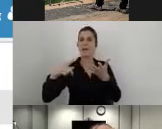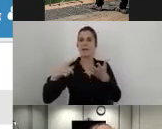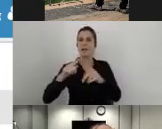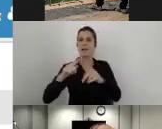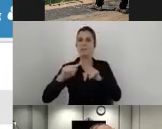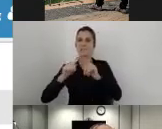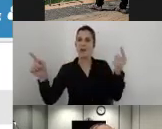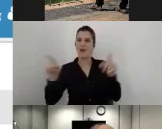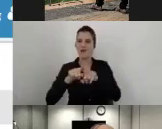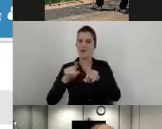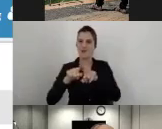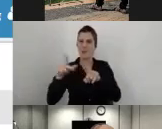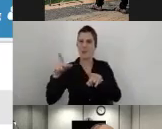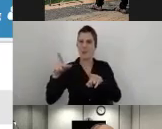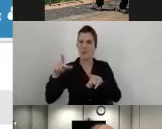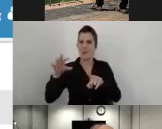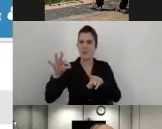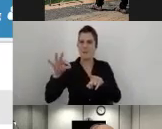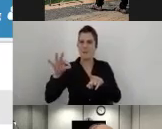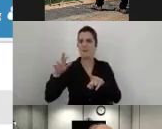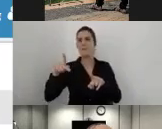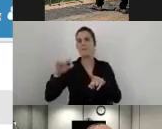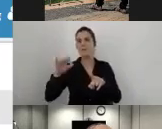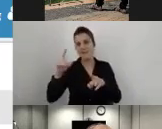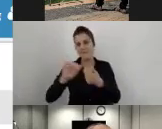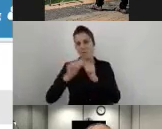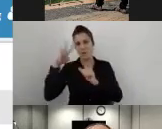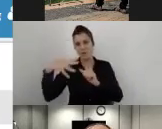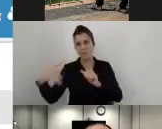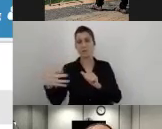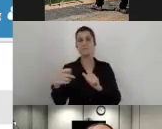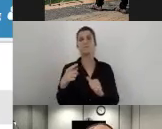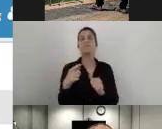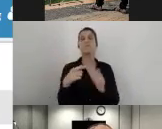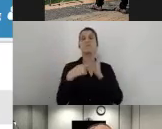The main thing here is to add a new accessibility component.